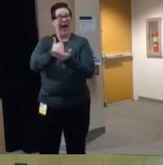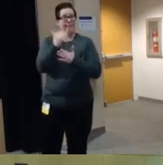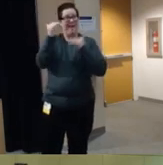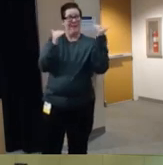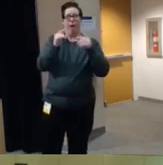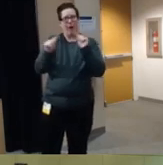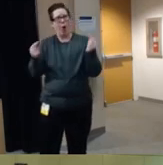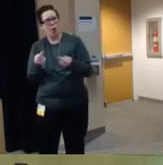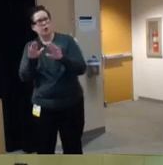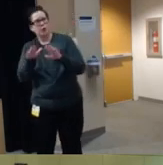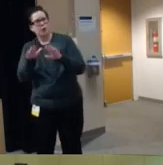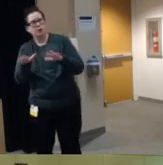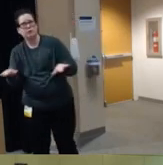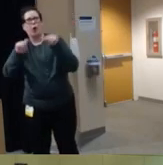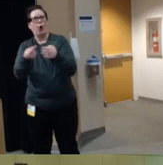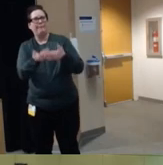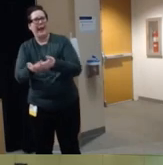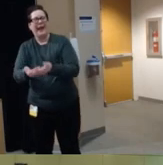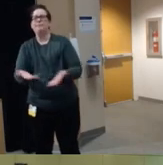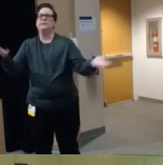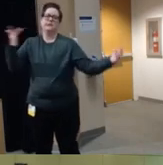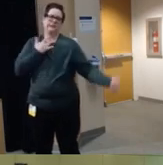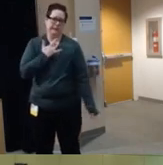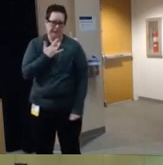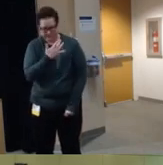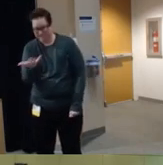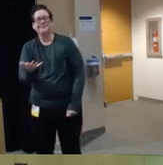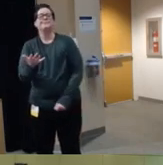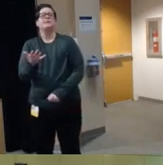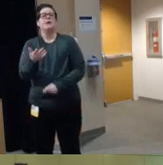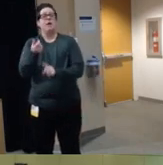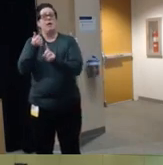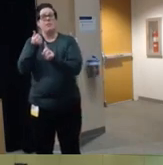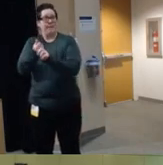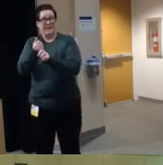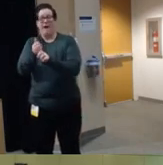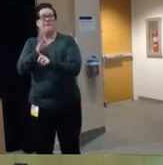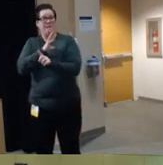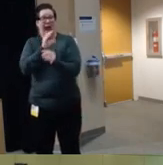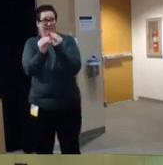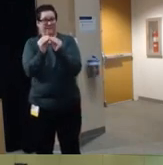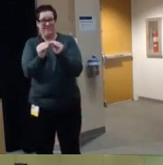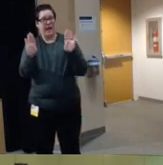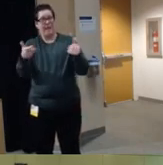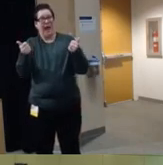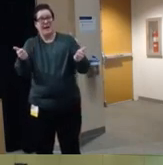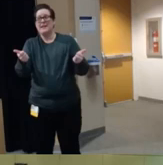to infants and children um so airbags themselves were refined um you kind of got the smart airbags